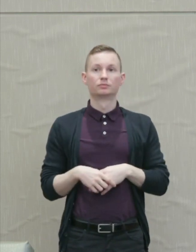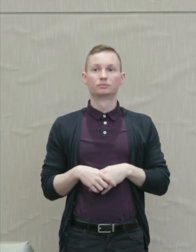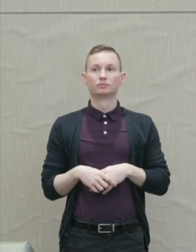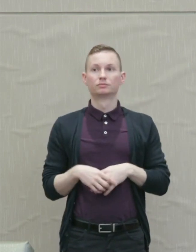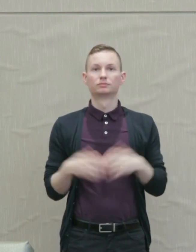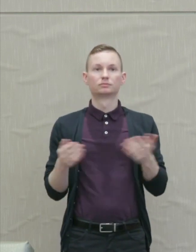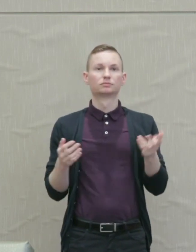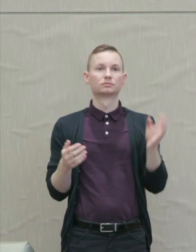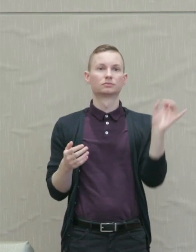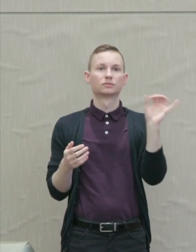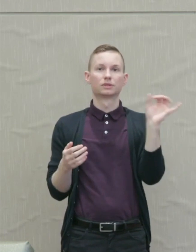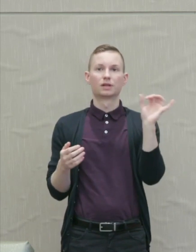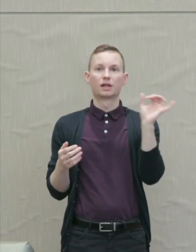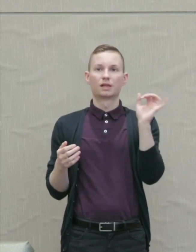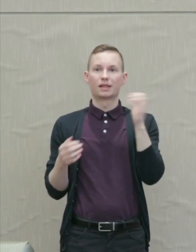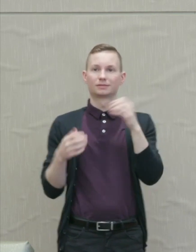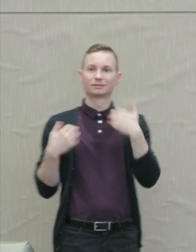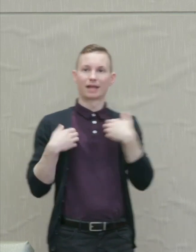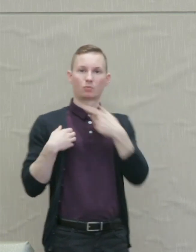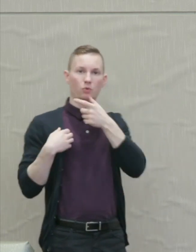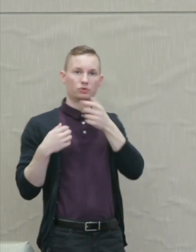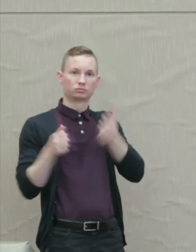As close to a predator's hunting cry as the genre allows.